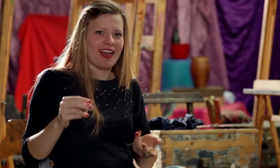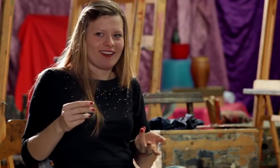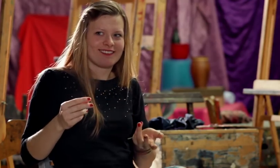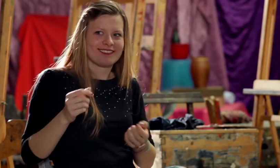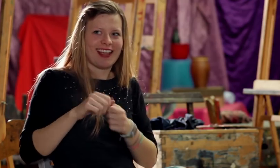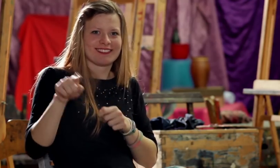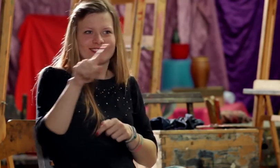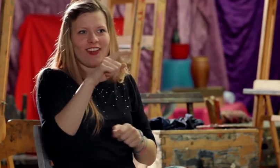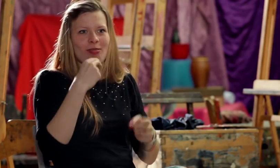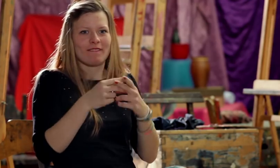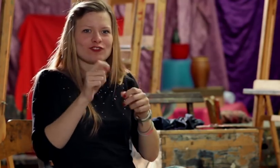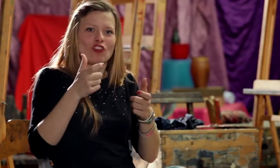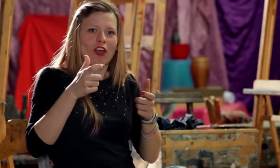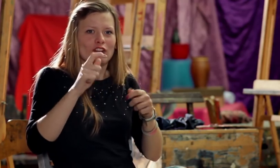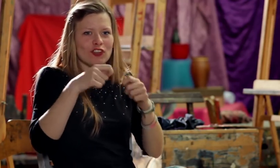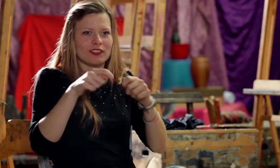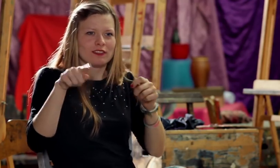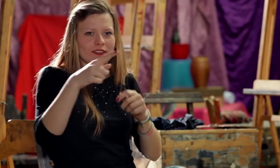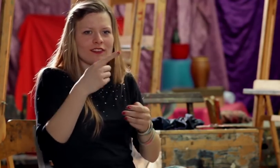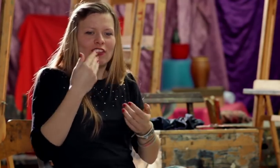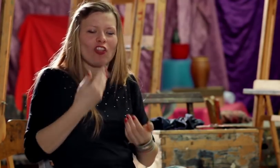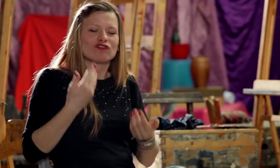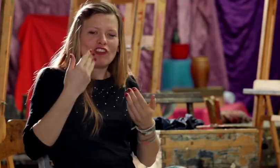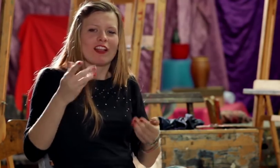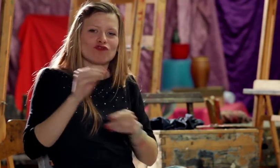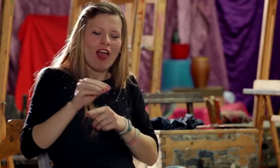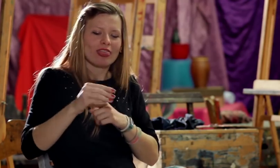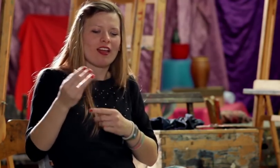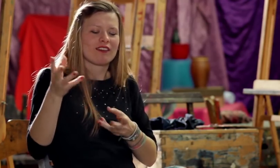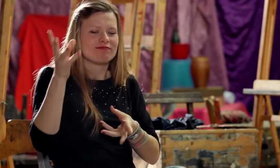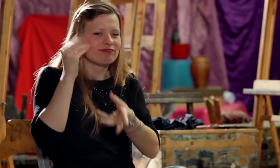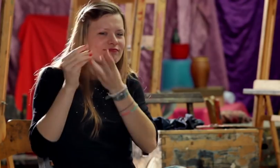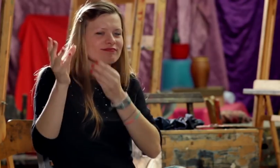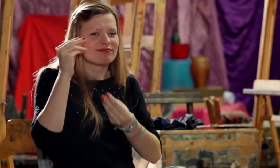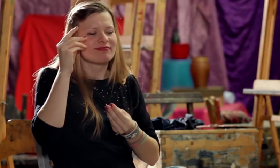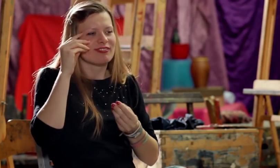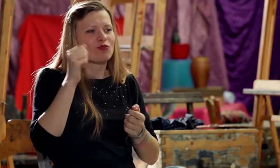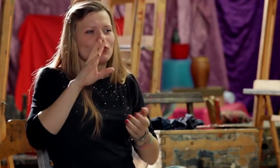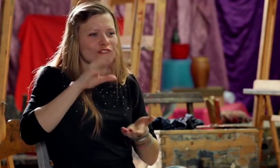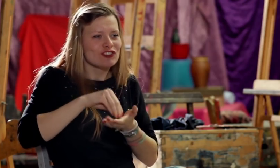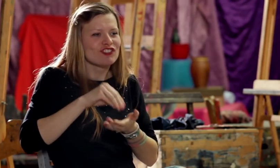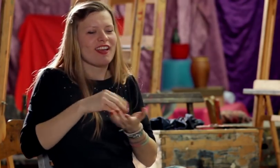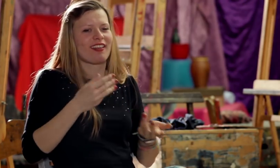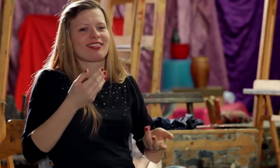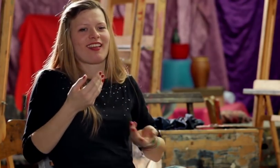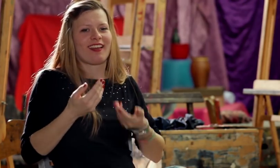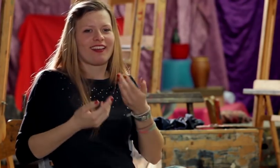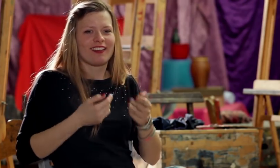to contact many hearing people. I got some solutions and some answers. thanks to the training,